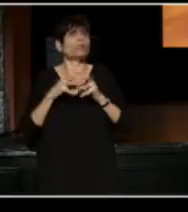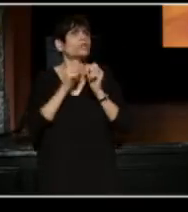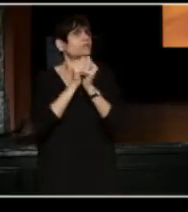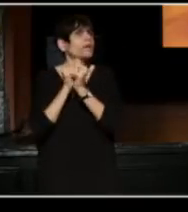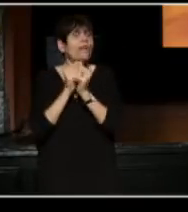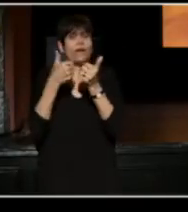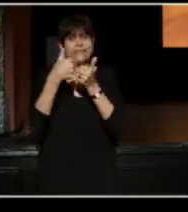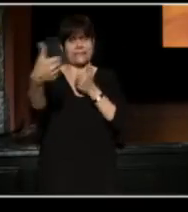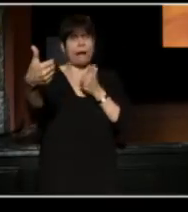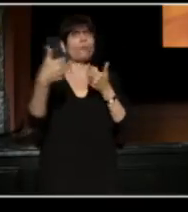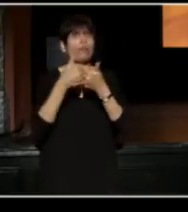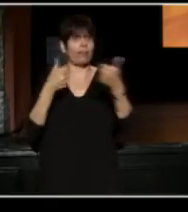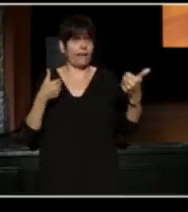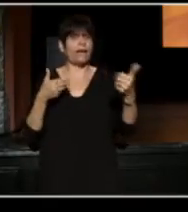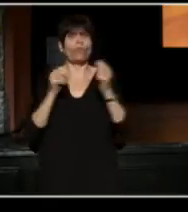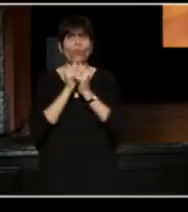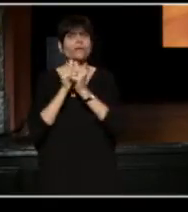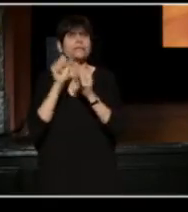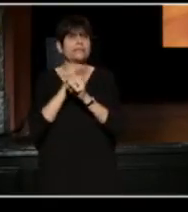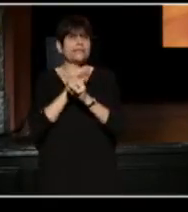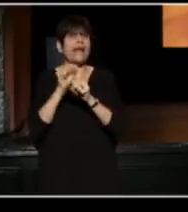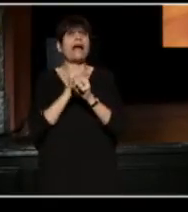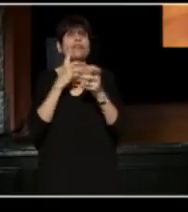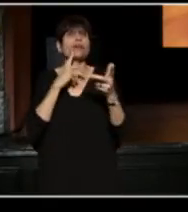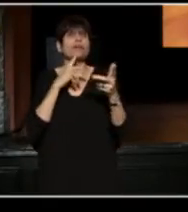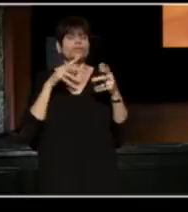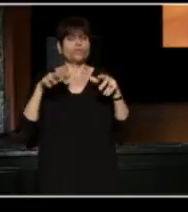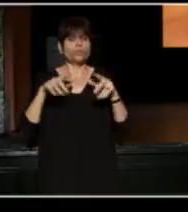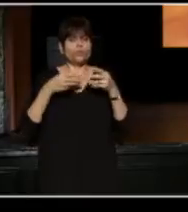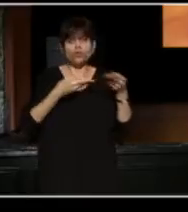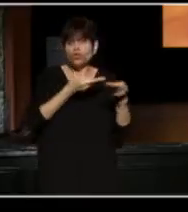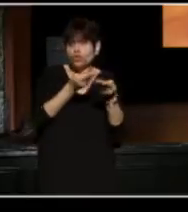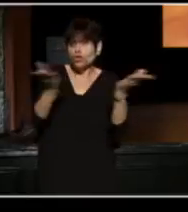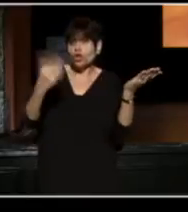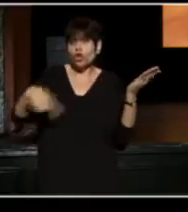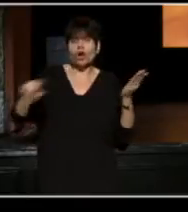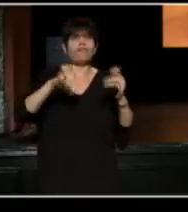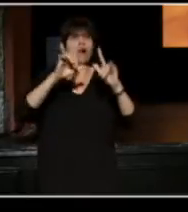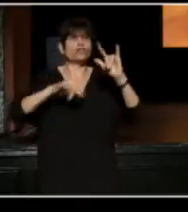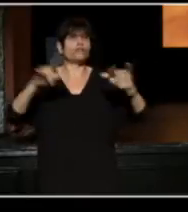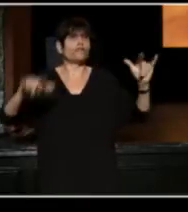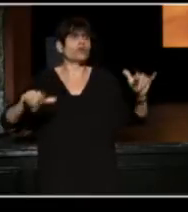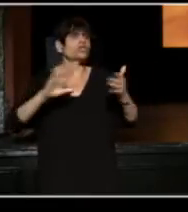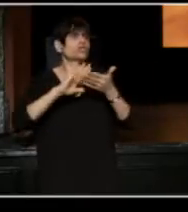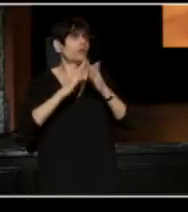to serve the very needs of our diverse community. So, we are very fortunate to have that community.